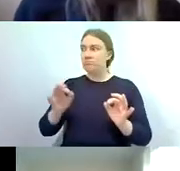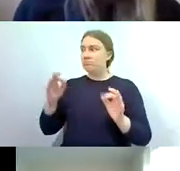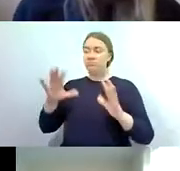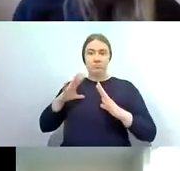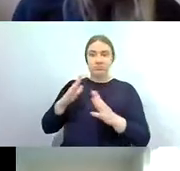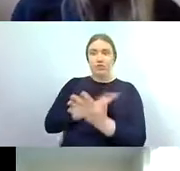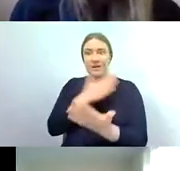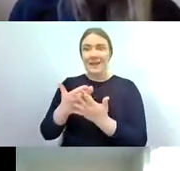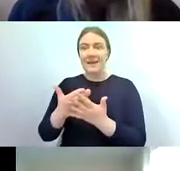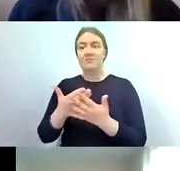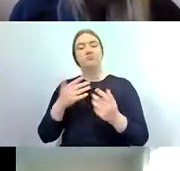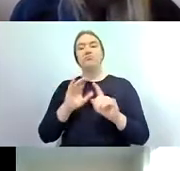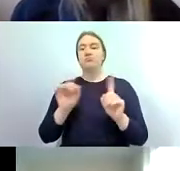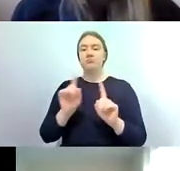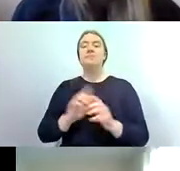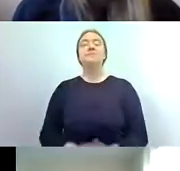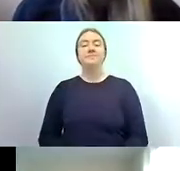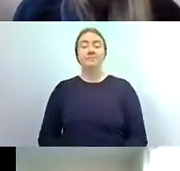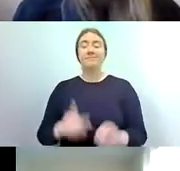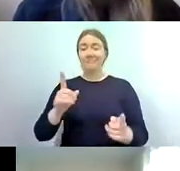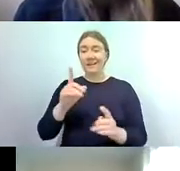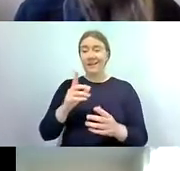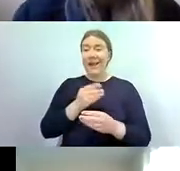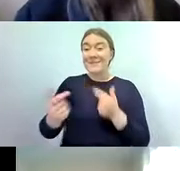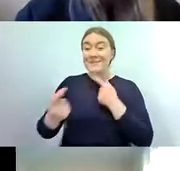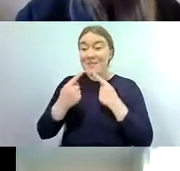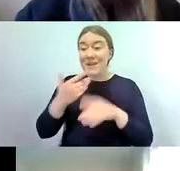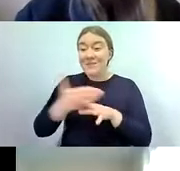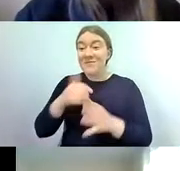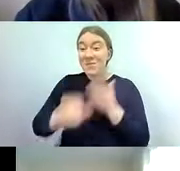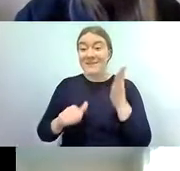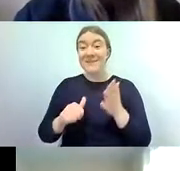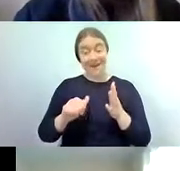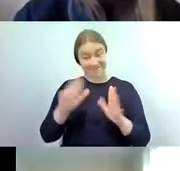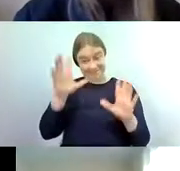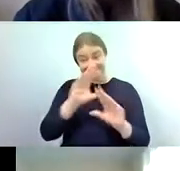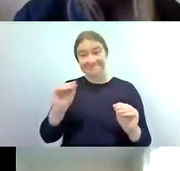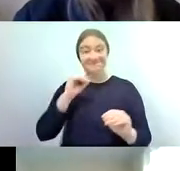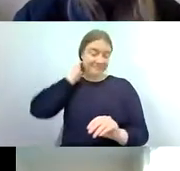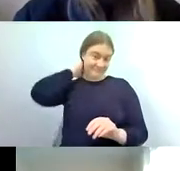so just a few pieces of housekeeping before we get started with tonight's talk and this webinar is